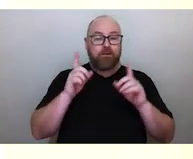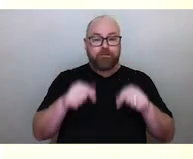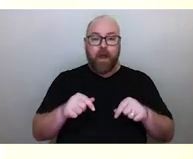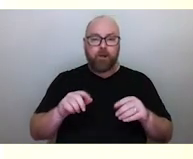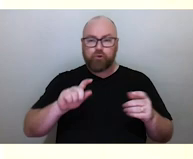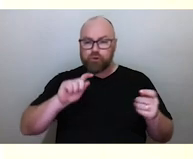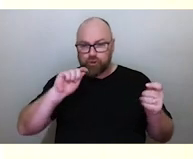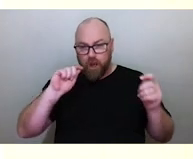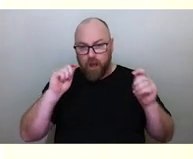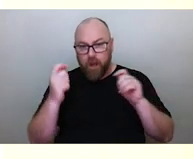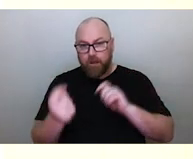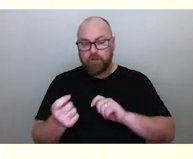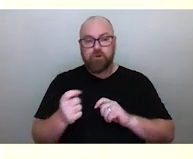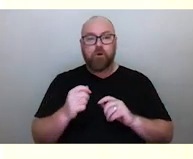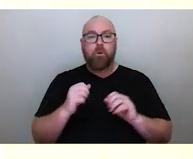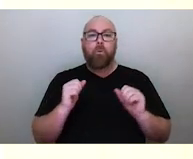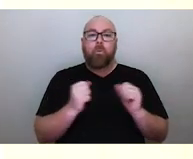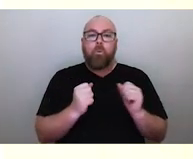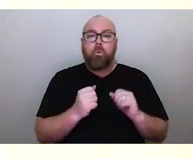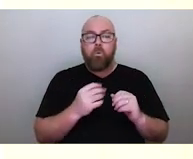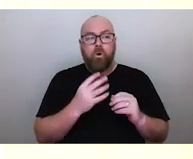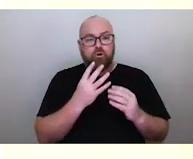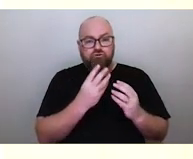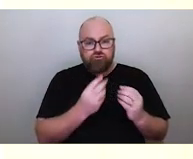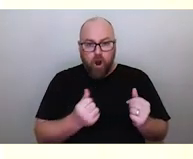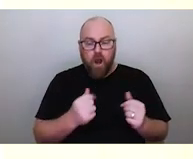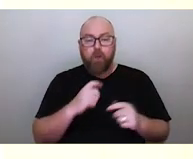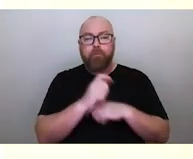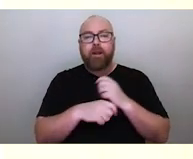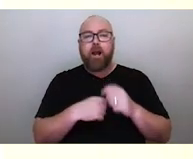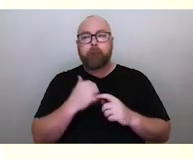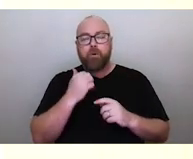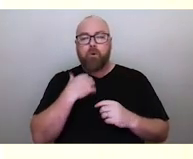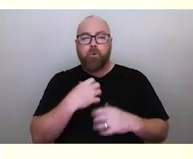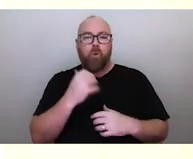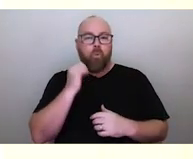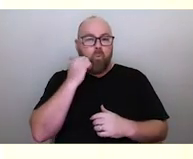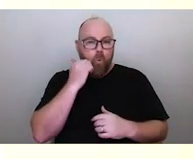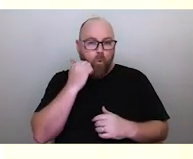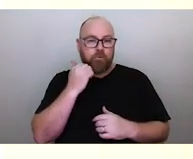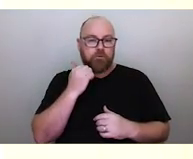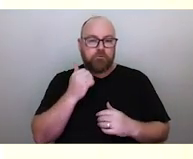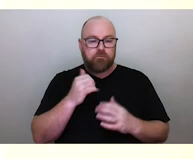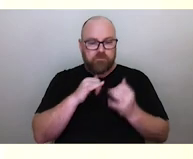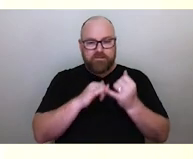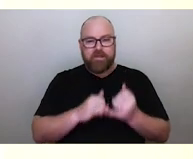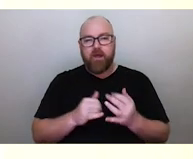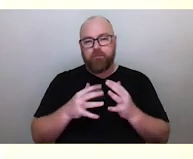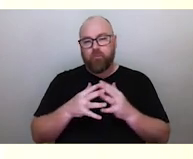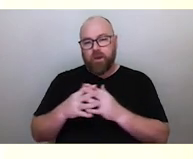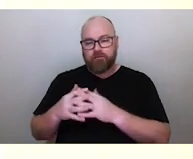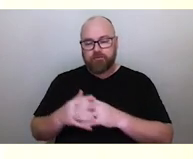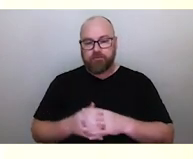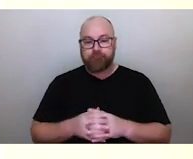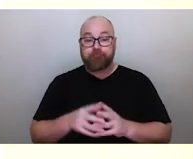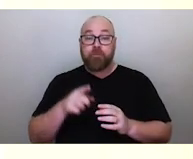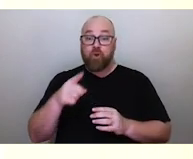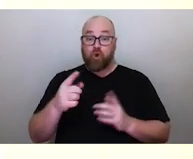southeasterly's to the warmer, more humid northwesterly's. But those changes in trade winds are very high altitude,